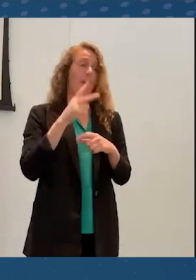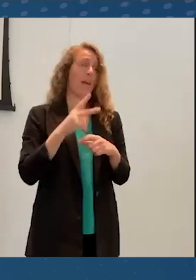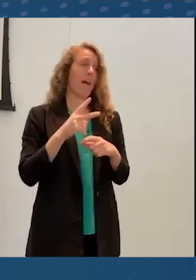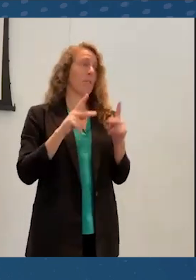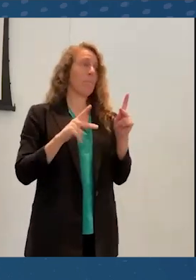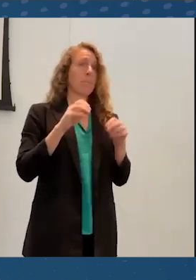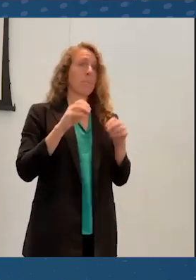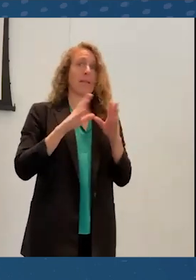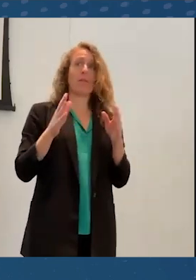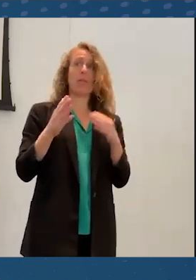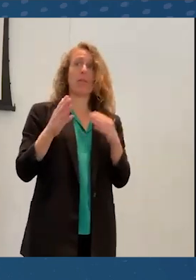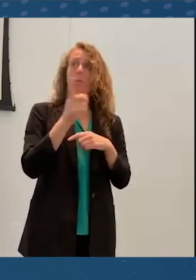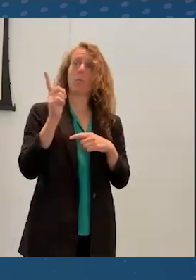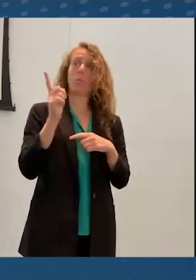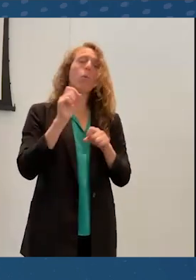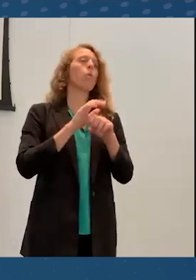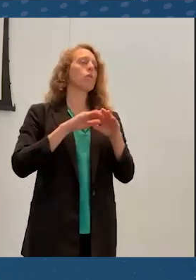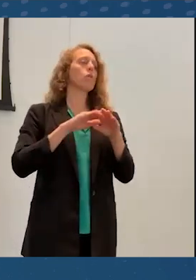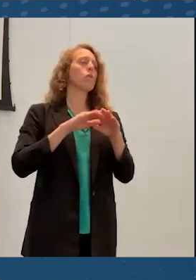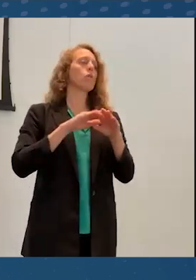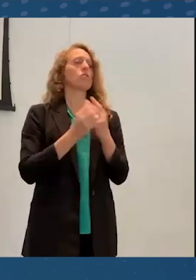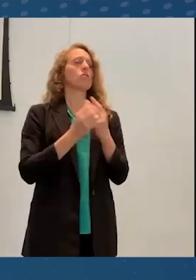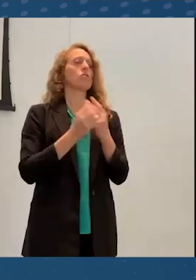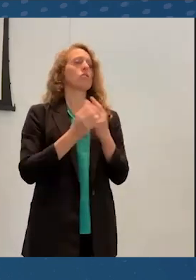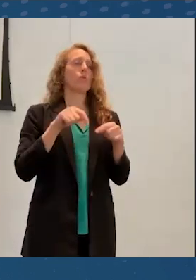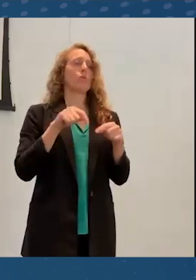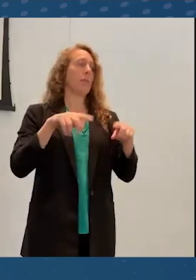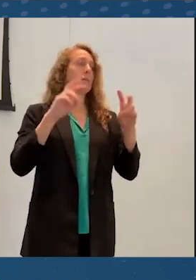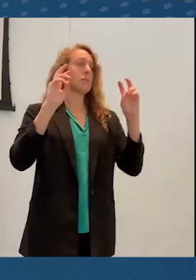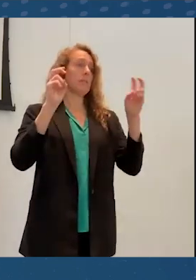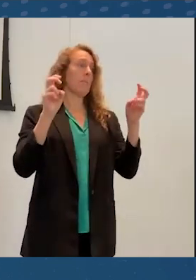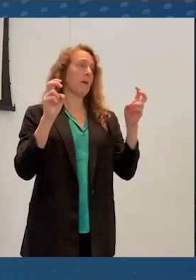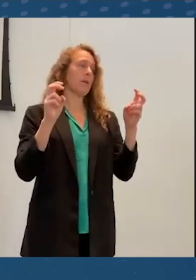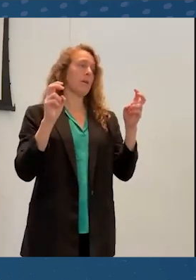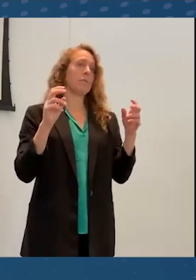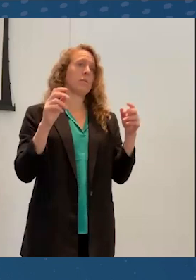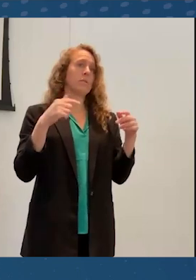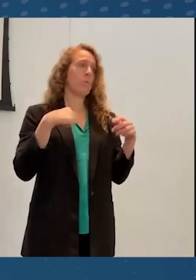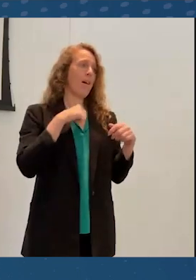are people who've worked on projects related to this topic, so I do not have a list of names,